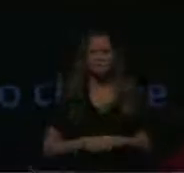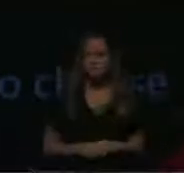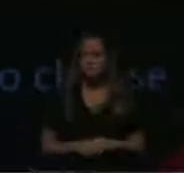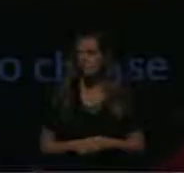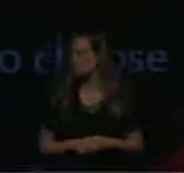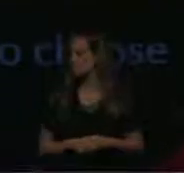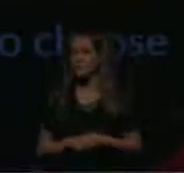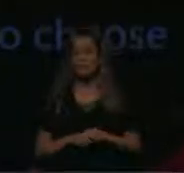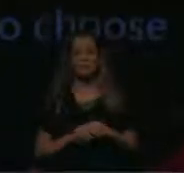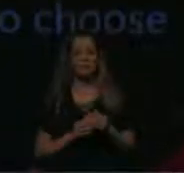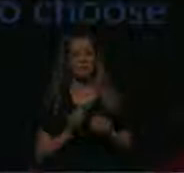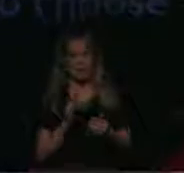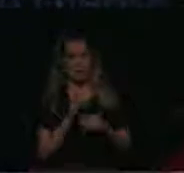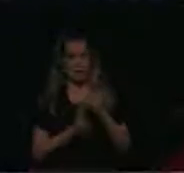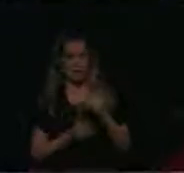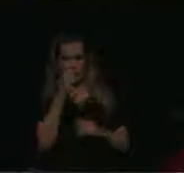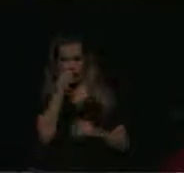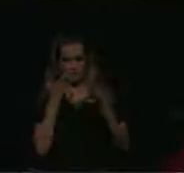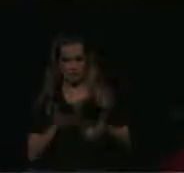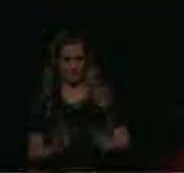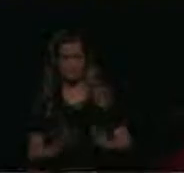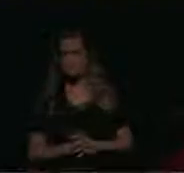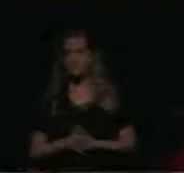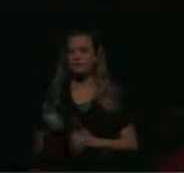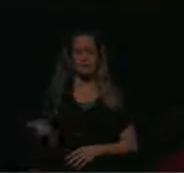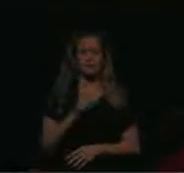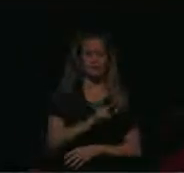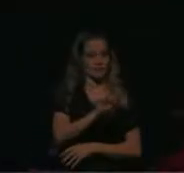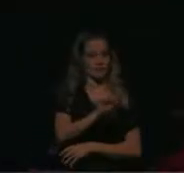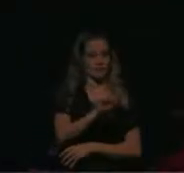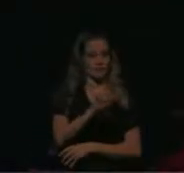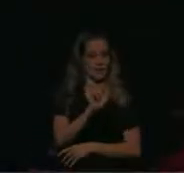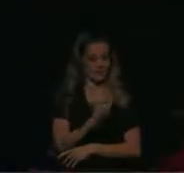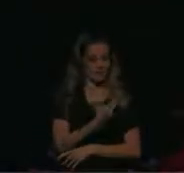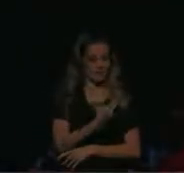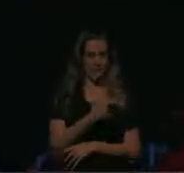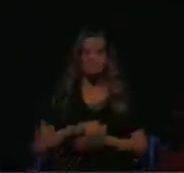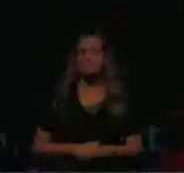current thought. Thanks, this is Sarah speaking, I just want to give a shout out